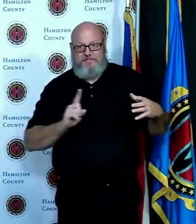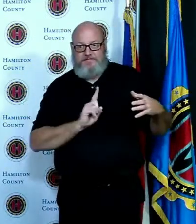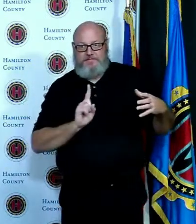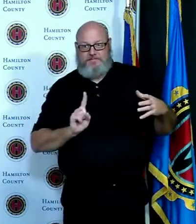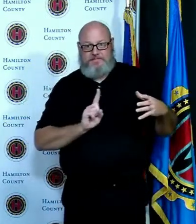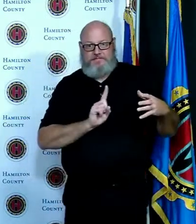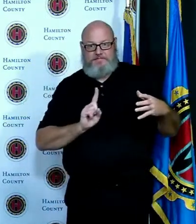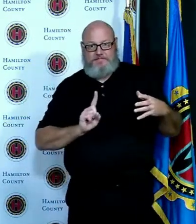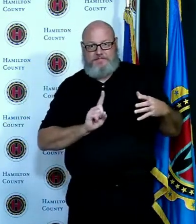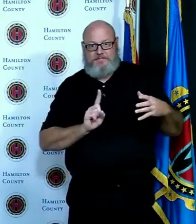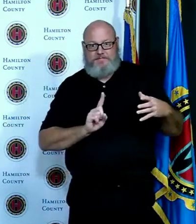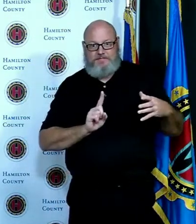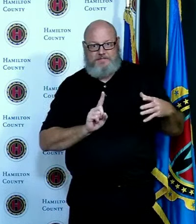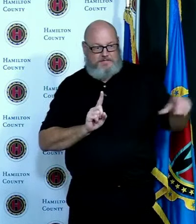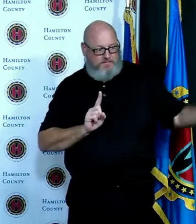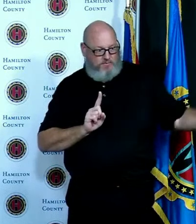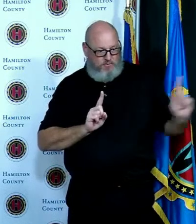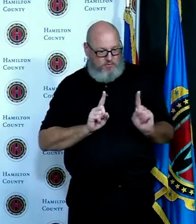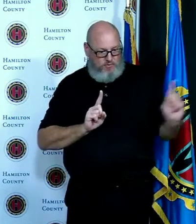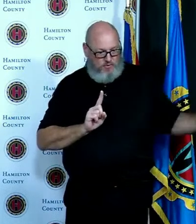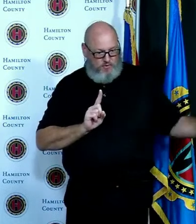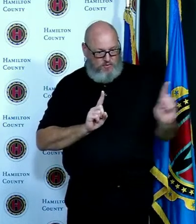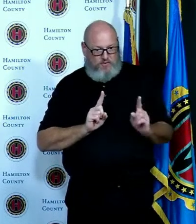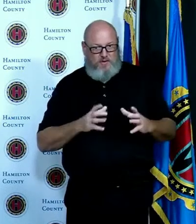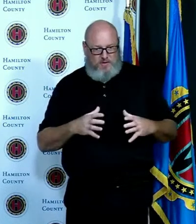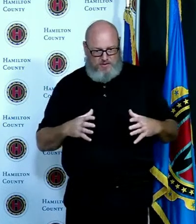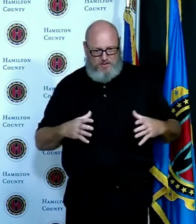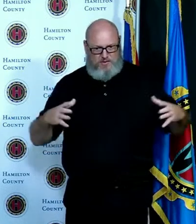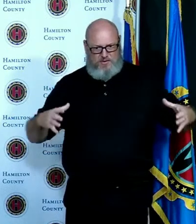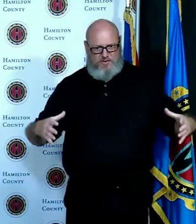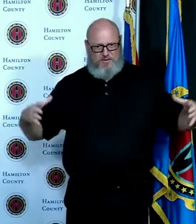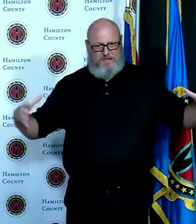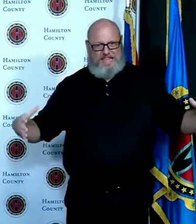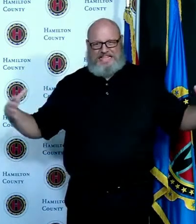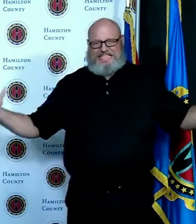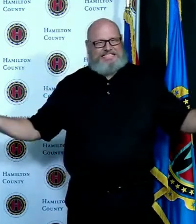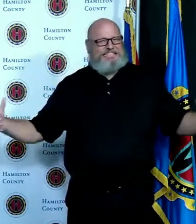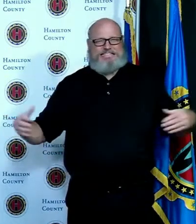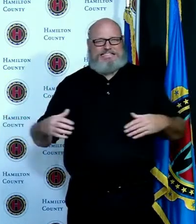but they haven't been in that immediate bubble where we were kind of all operating to begin with